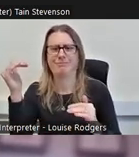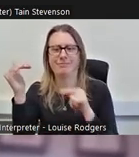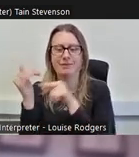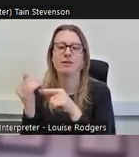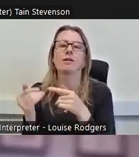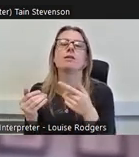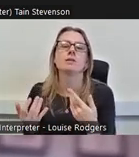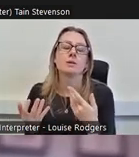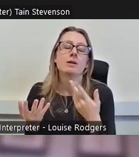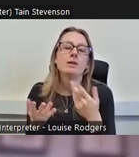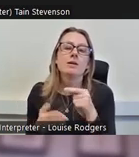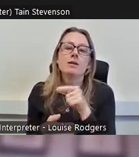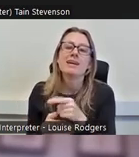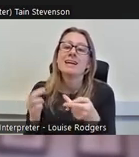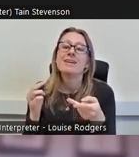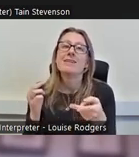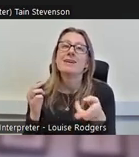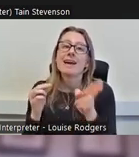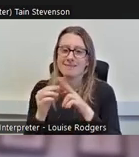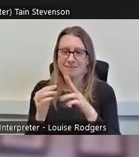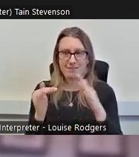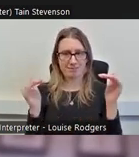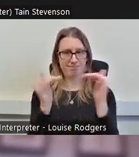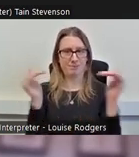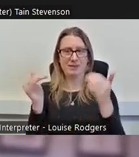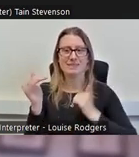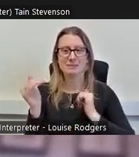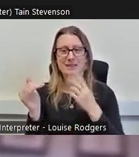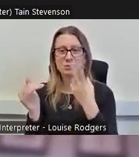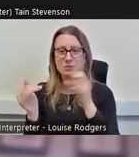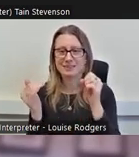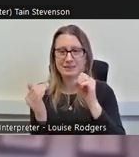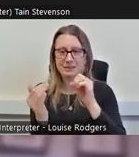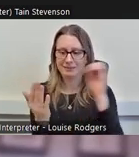being equal, we would expect 20% coming from each quintile, but it's not the case.